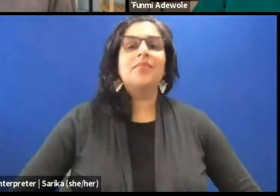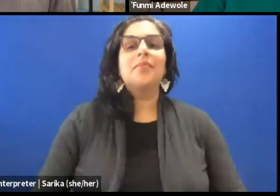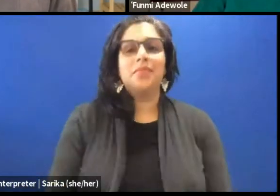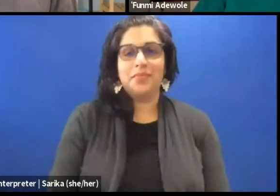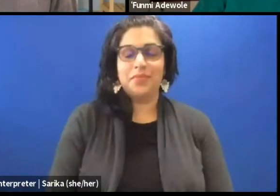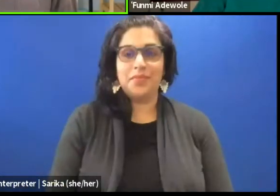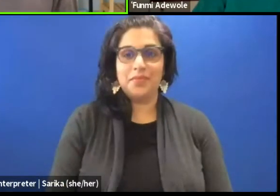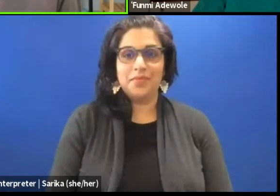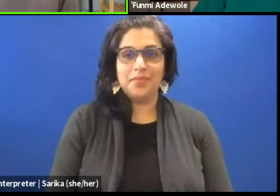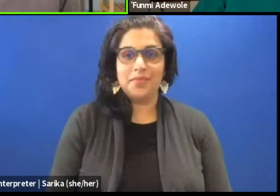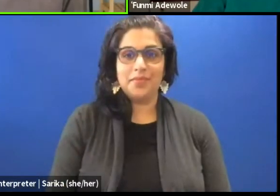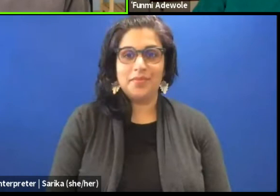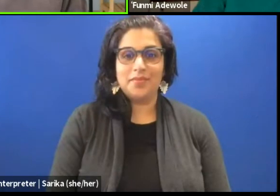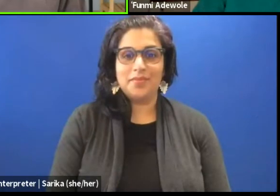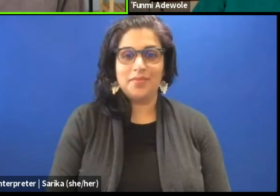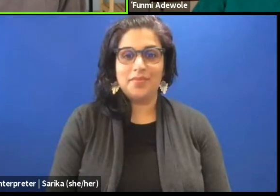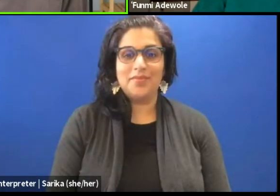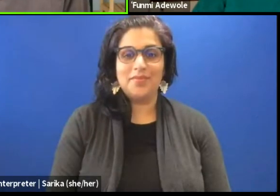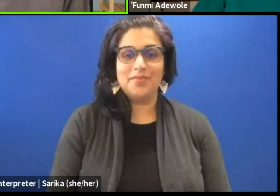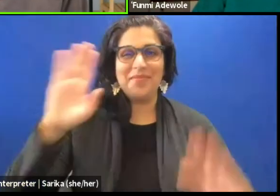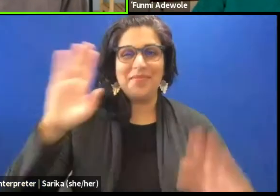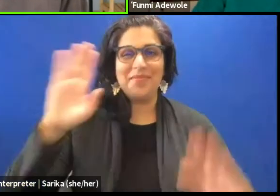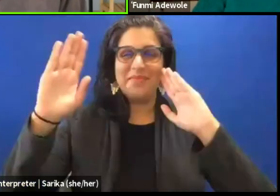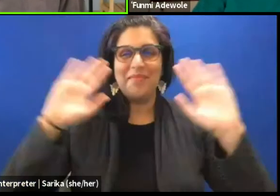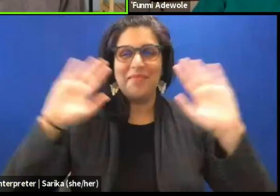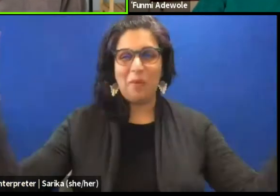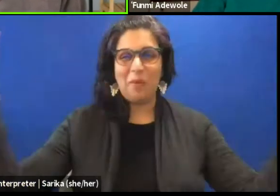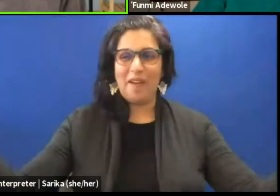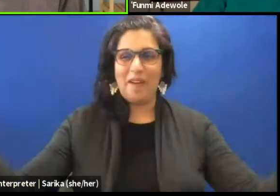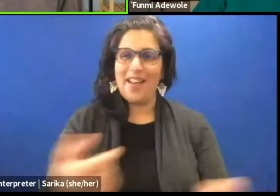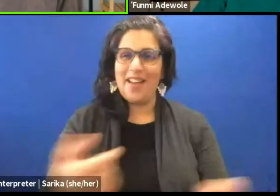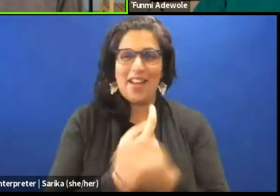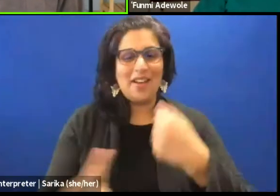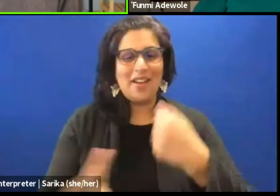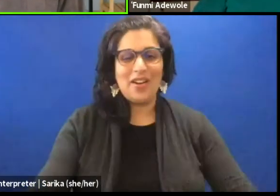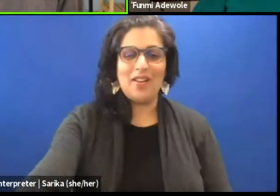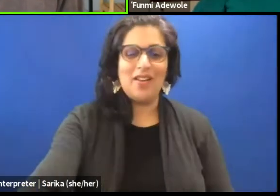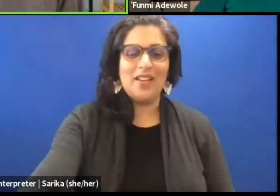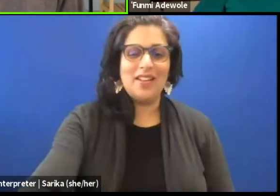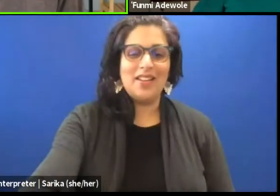Hello, welcome everybody. Good day to you, to our listeners and viewers